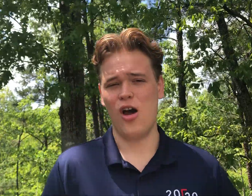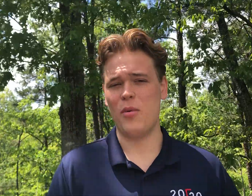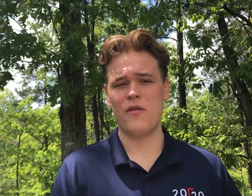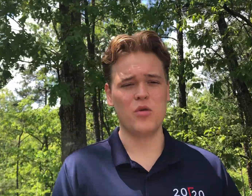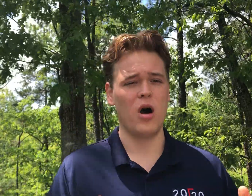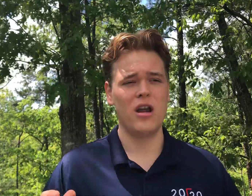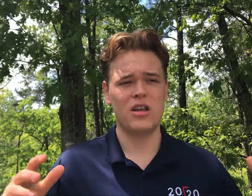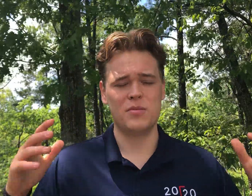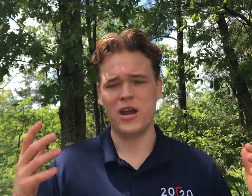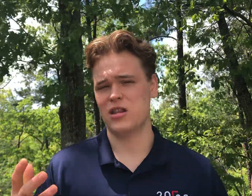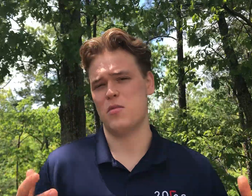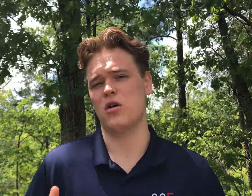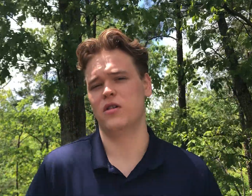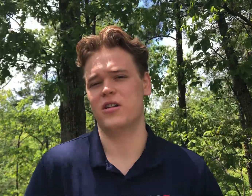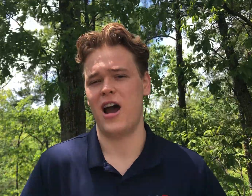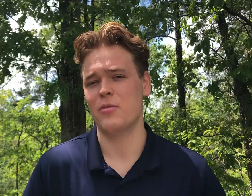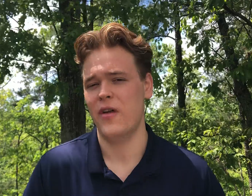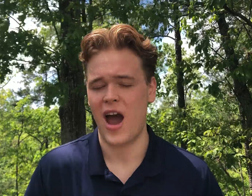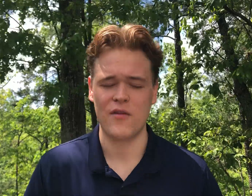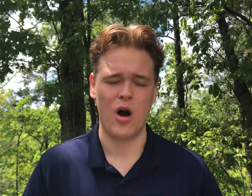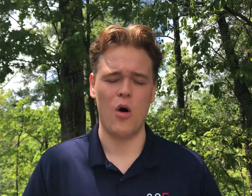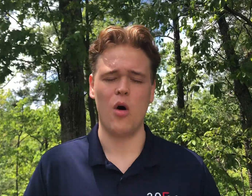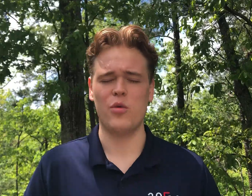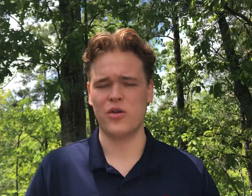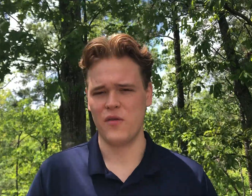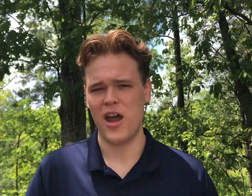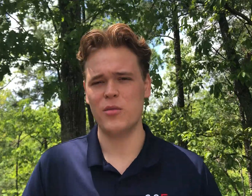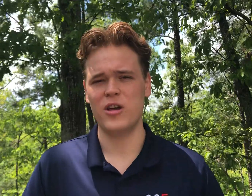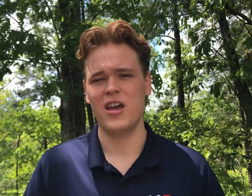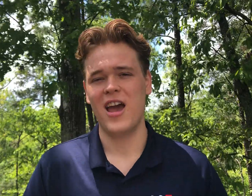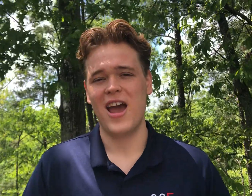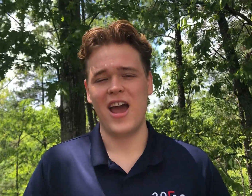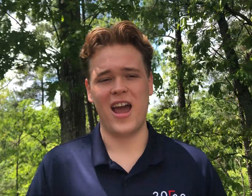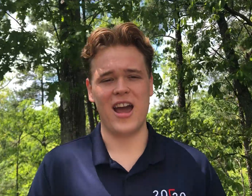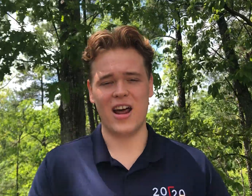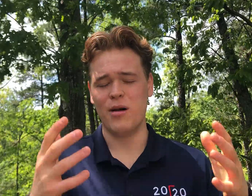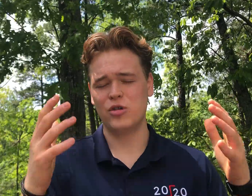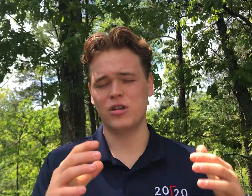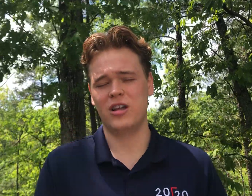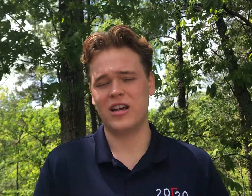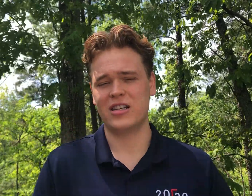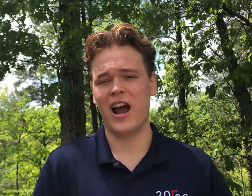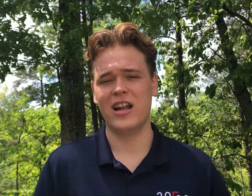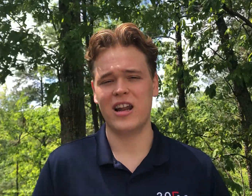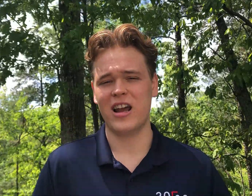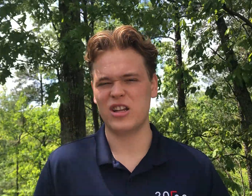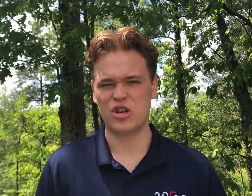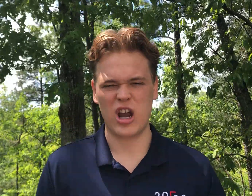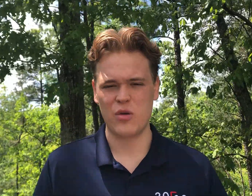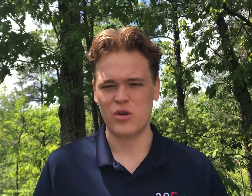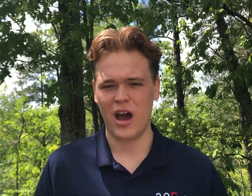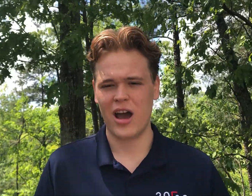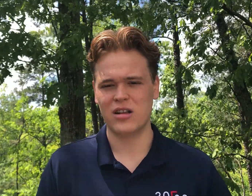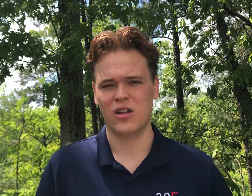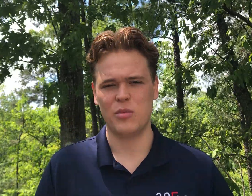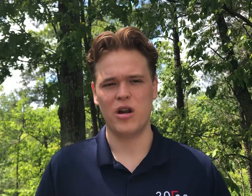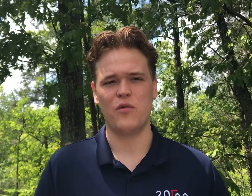I hope everyone is making the most of the time that they have at home with their family, and I'm just excited that I get to share with you guys a little bit